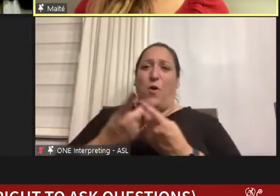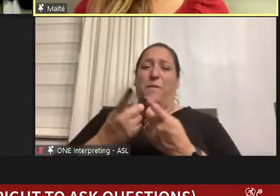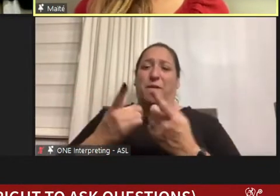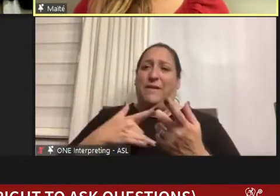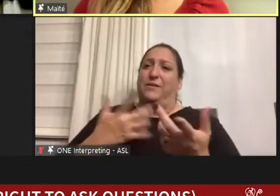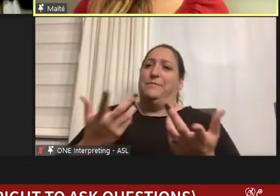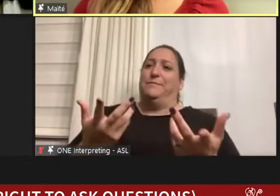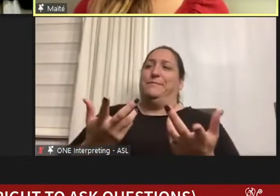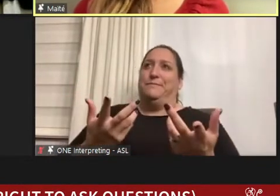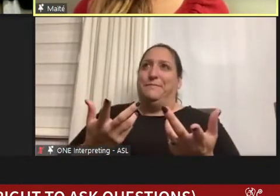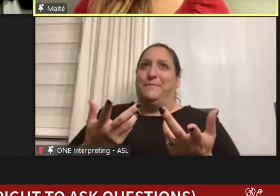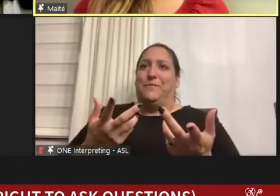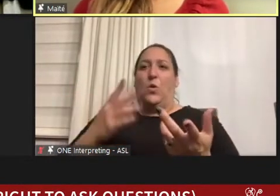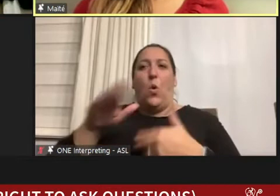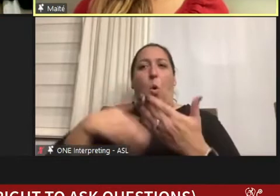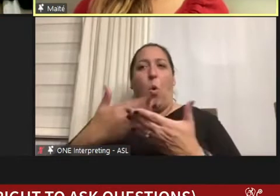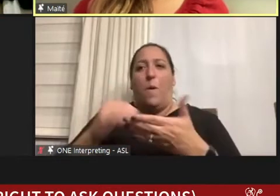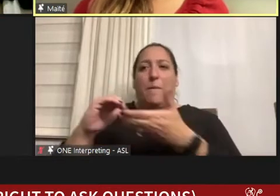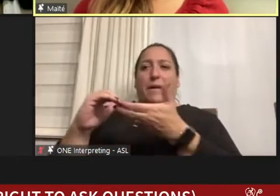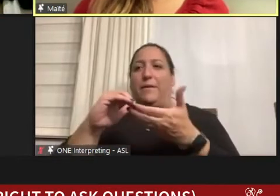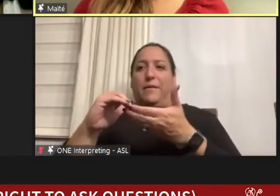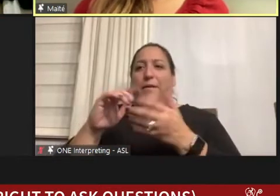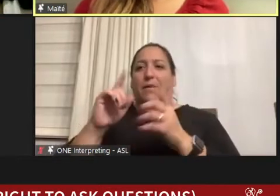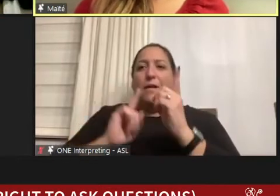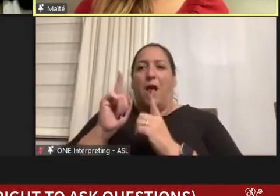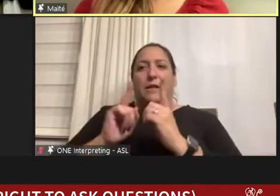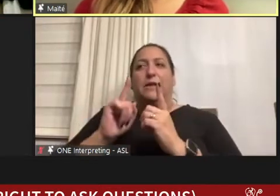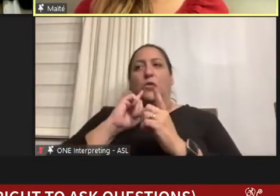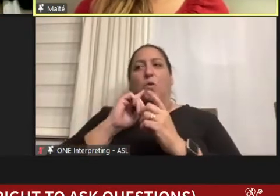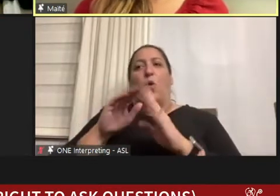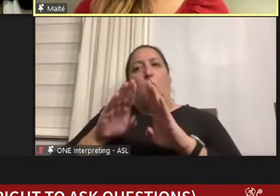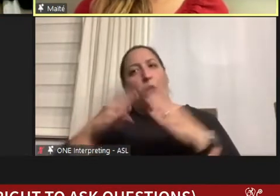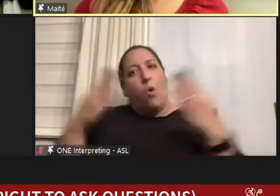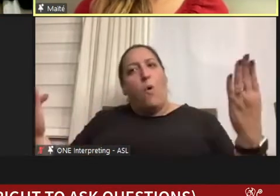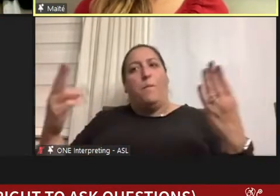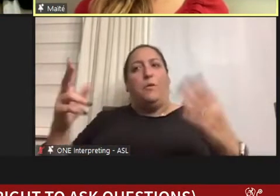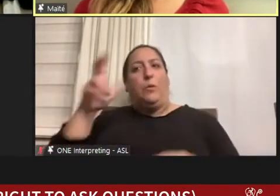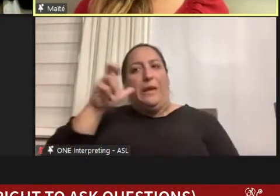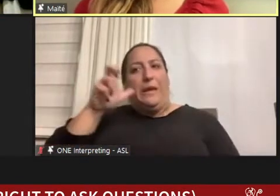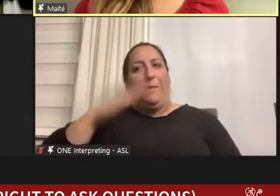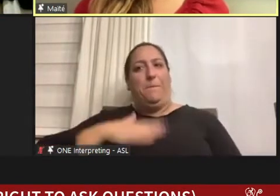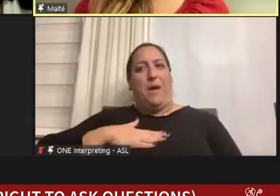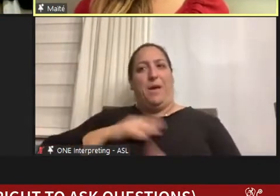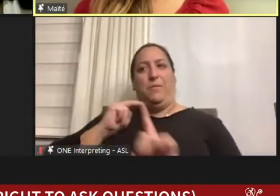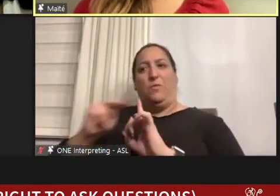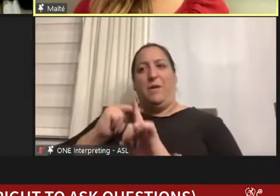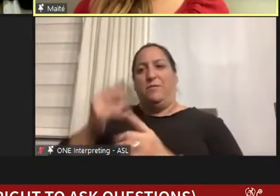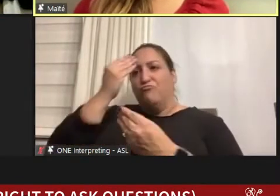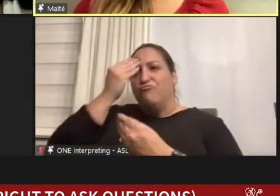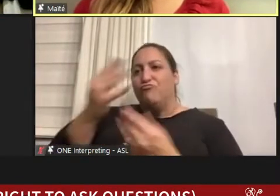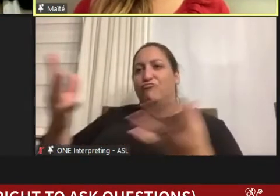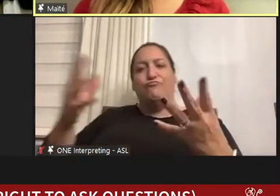all of my colleagues were really open to hearing my perspective and the pediatrics department cares